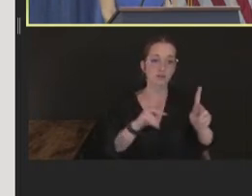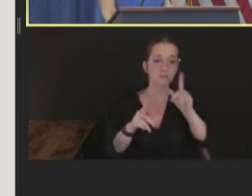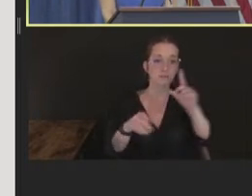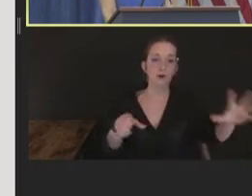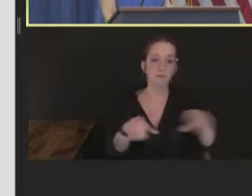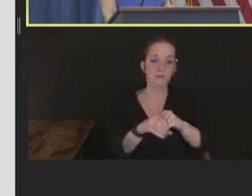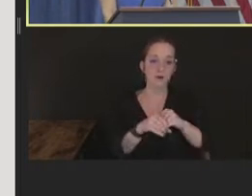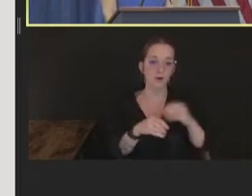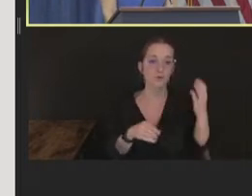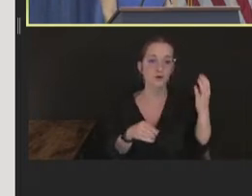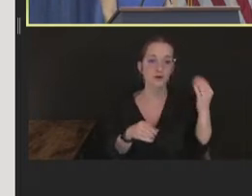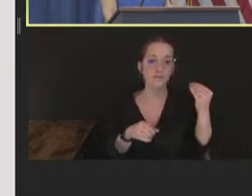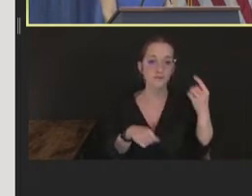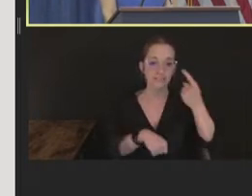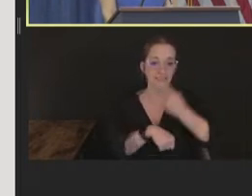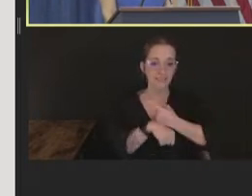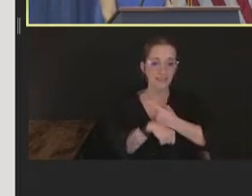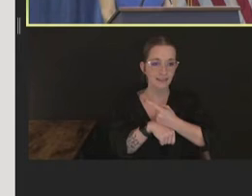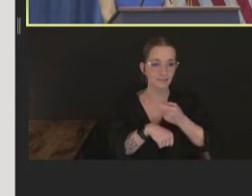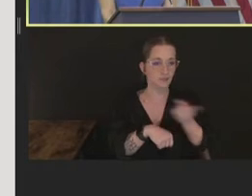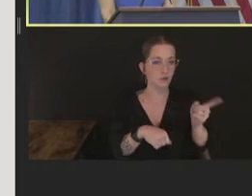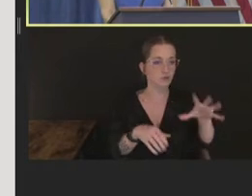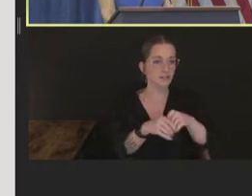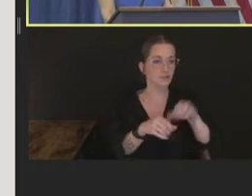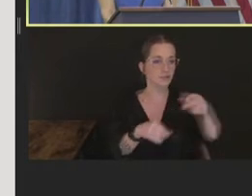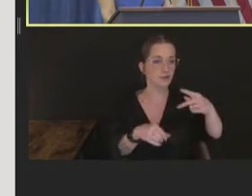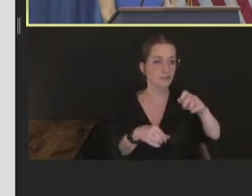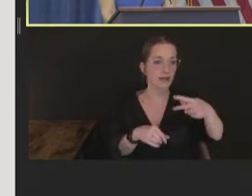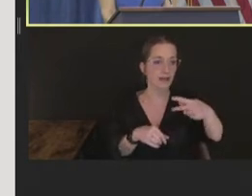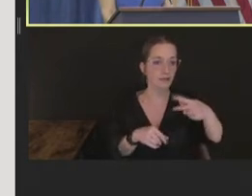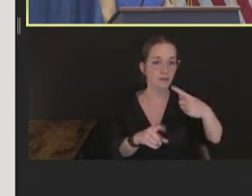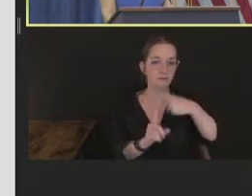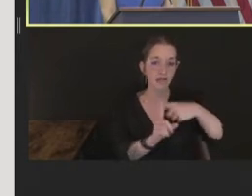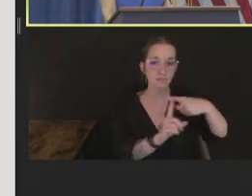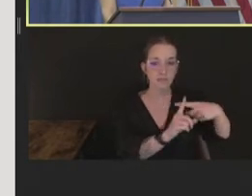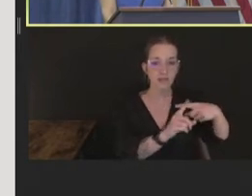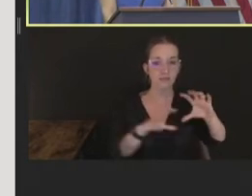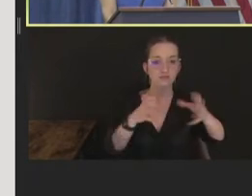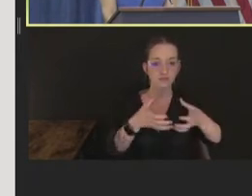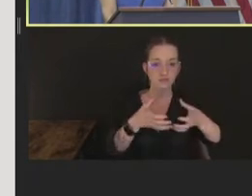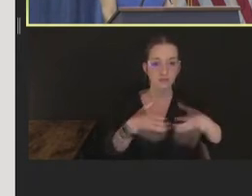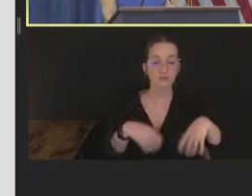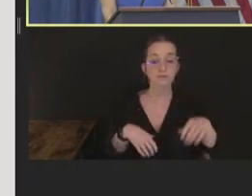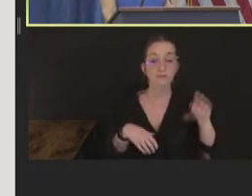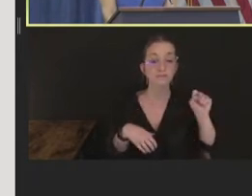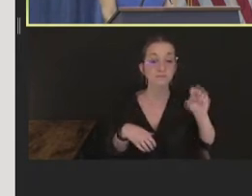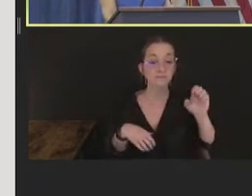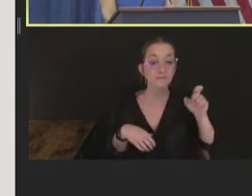sex with multiple partners, sex at commercial sex venues, and sex in association with events,